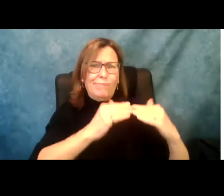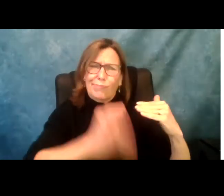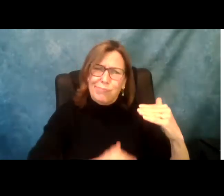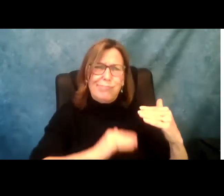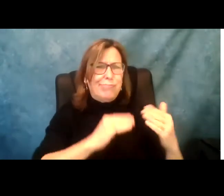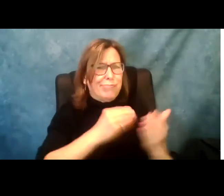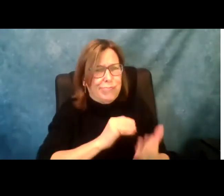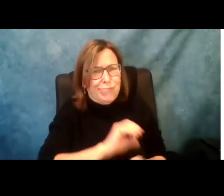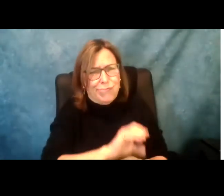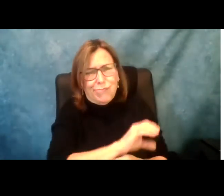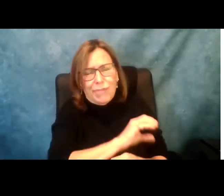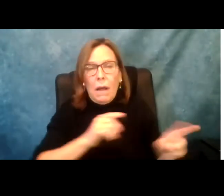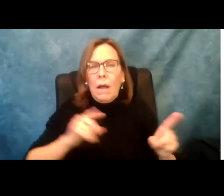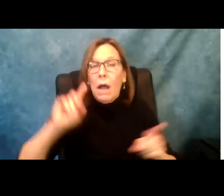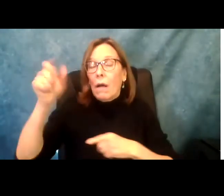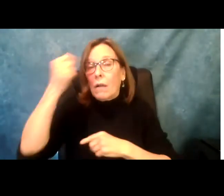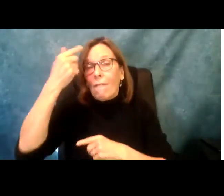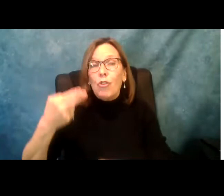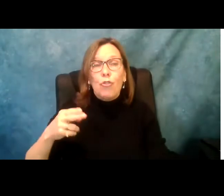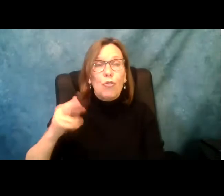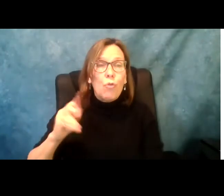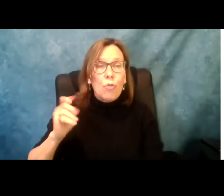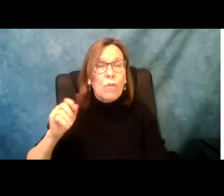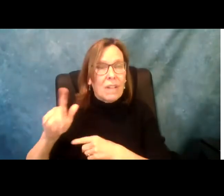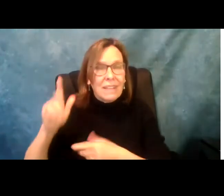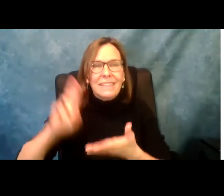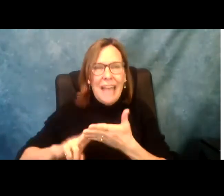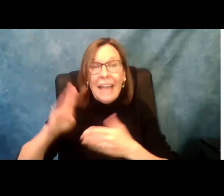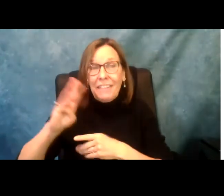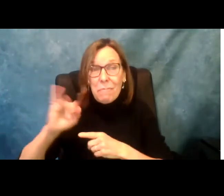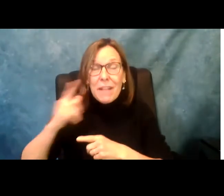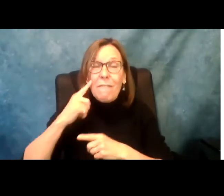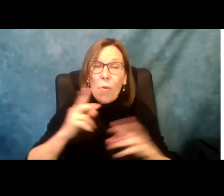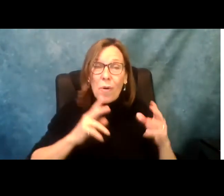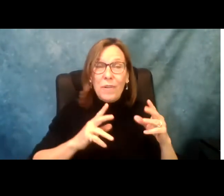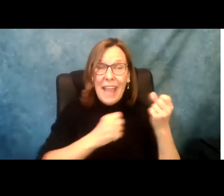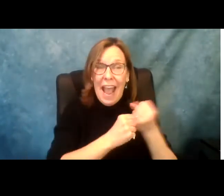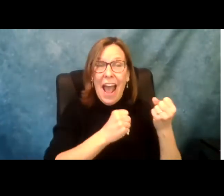legislateure in the advocacy. The network has been underfunded for so many years. Last week, the governor signed